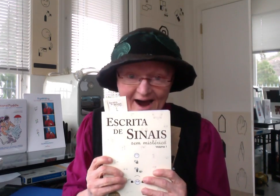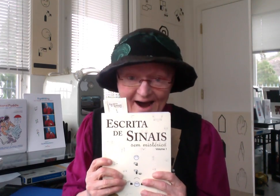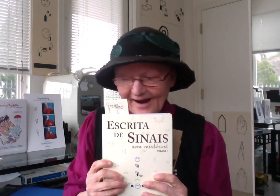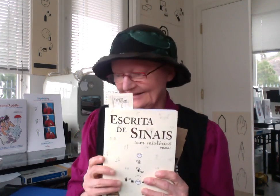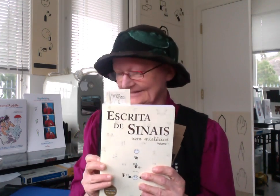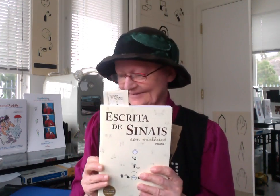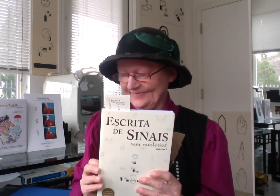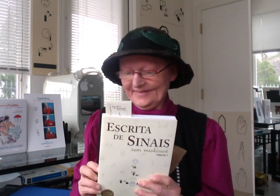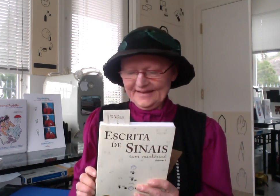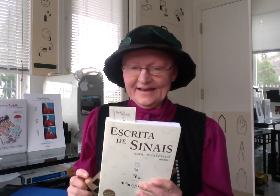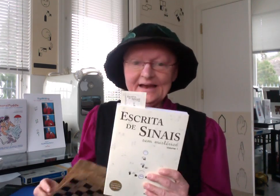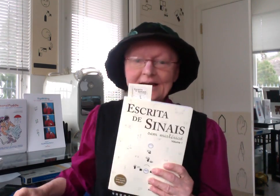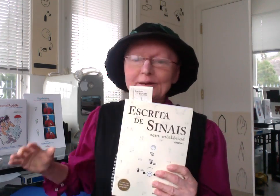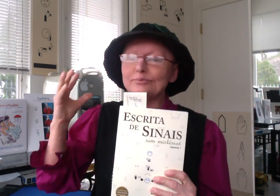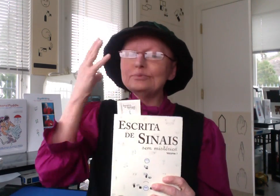a beautiful